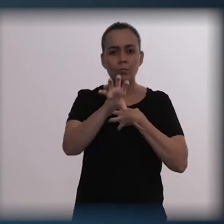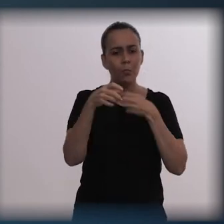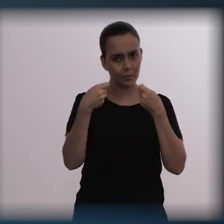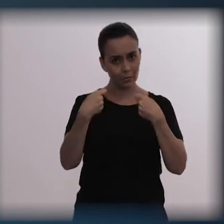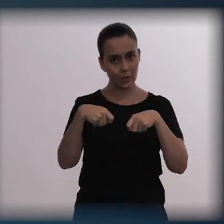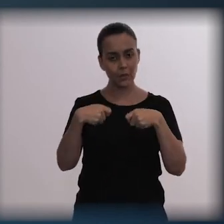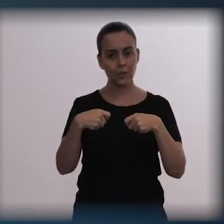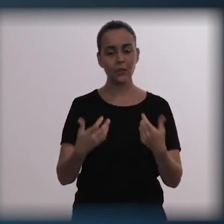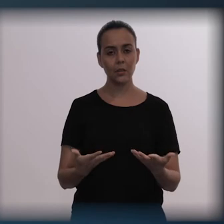because the ...